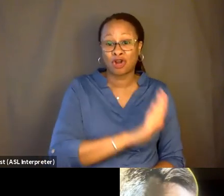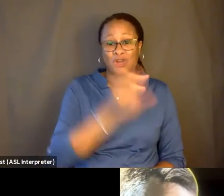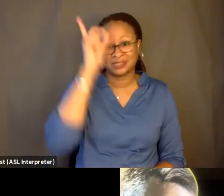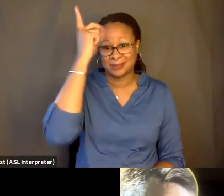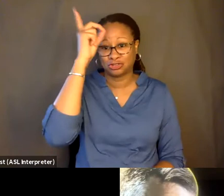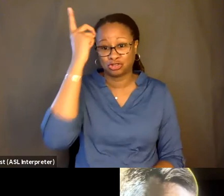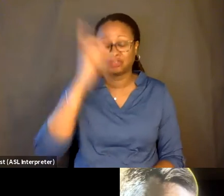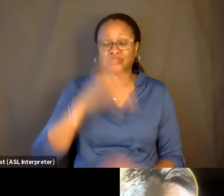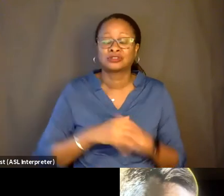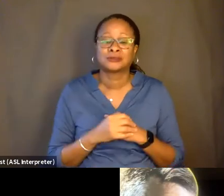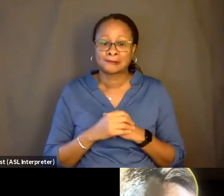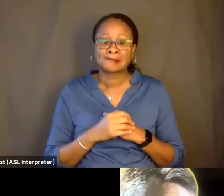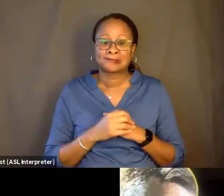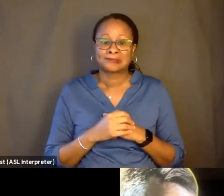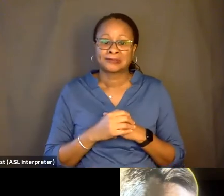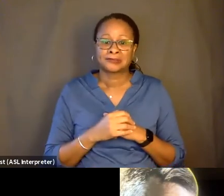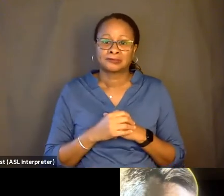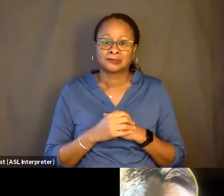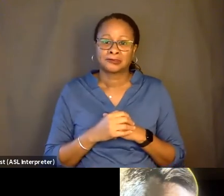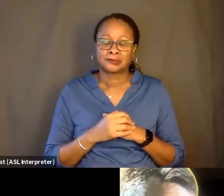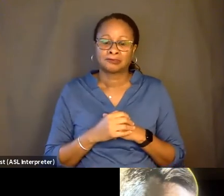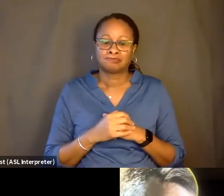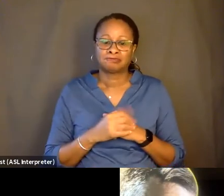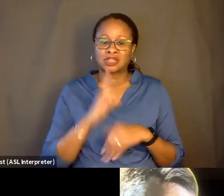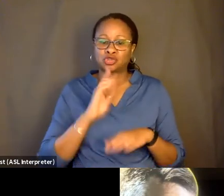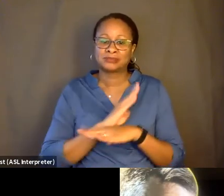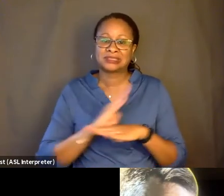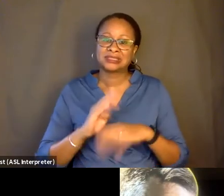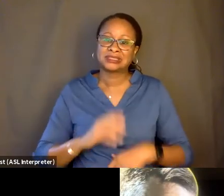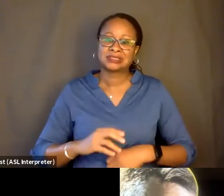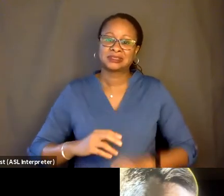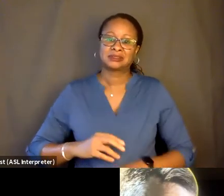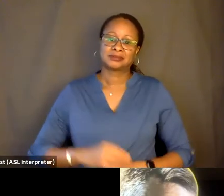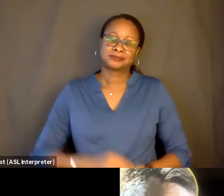And I actually--